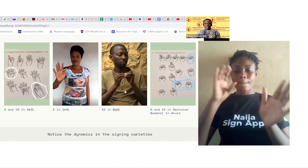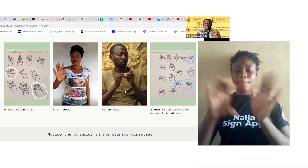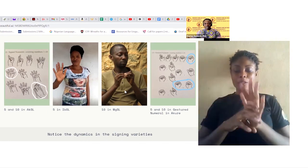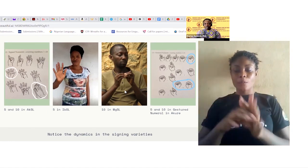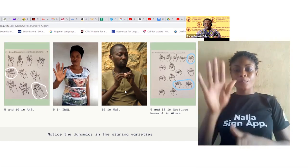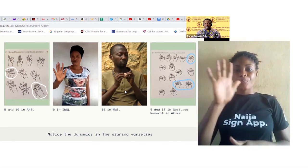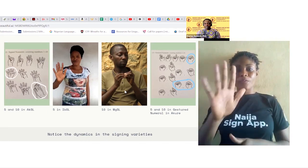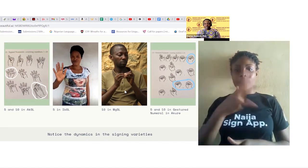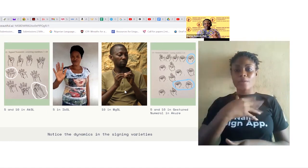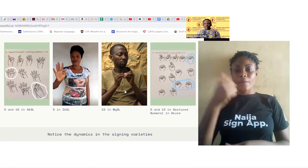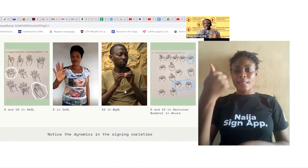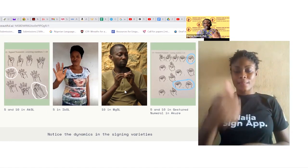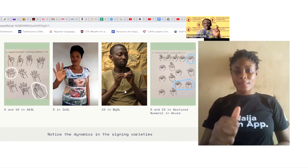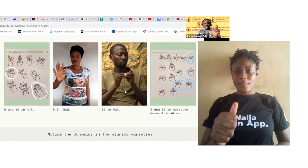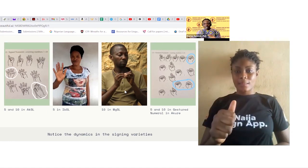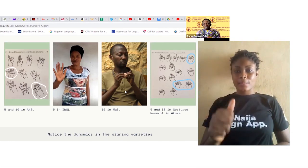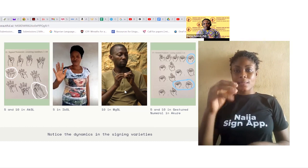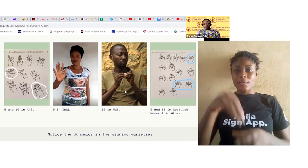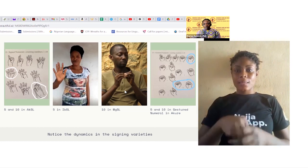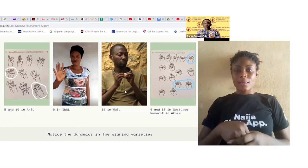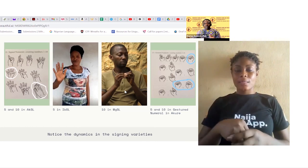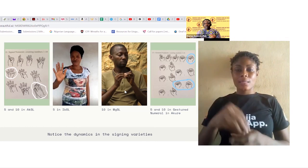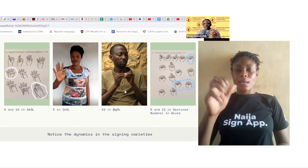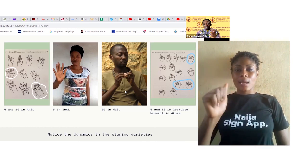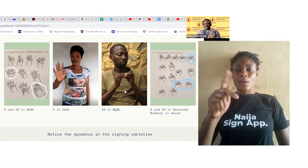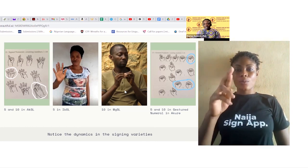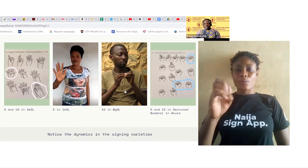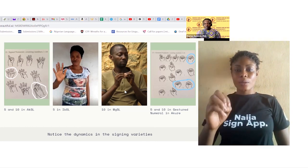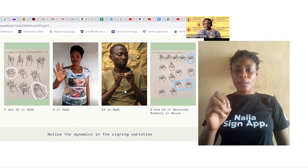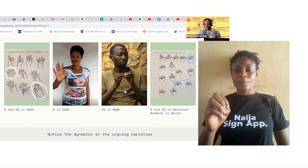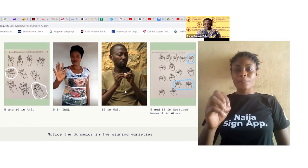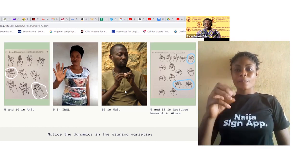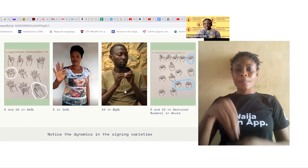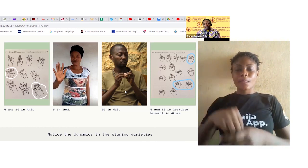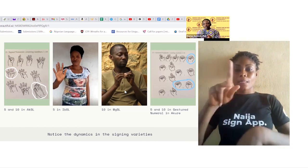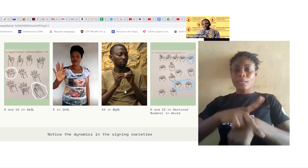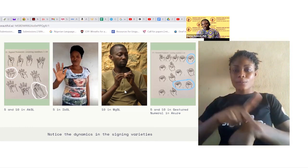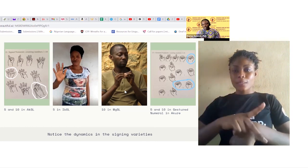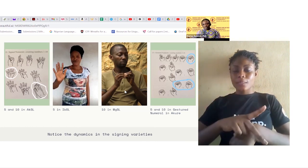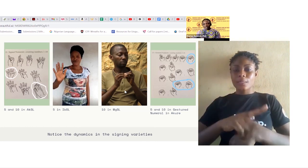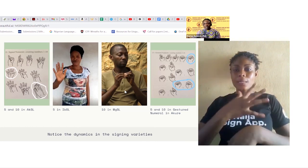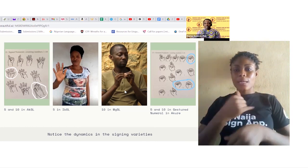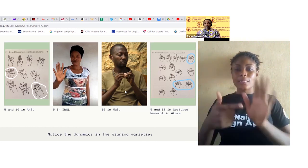in Akure Sign Language, the five in Ibokun, the ten in Magajin Gari and also the gestured